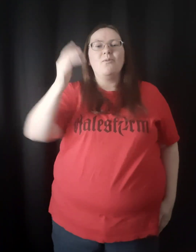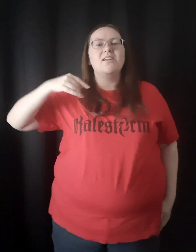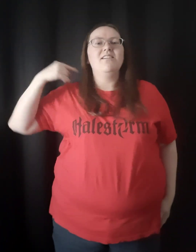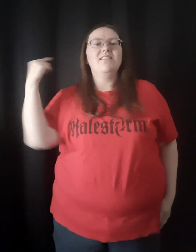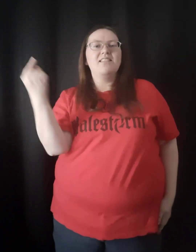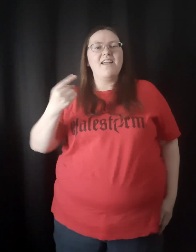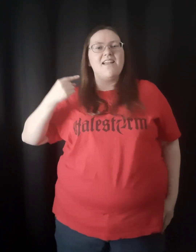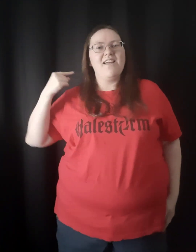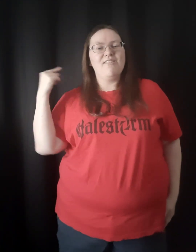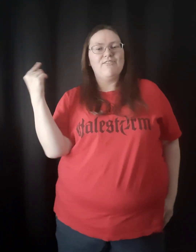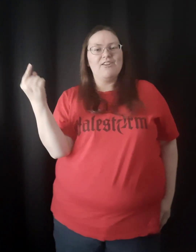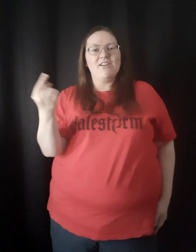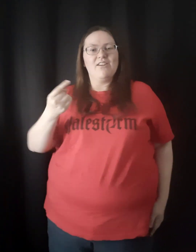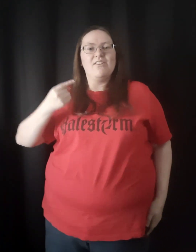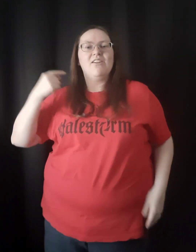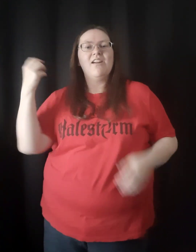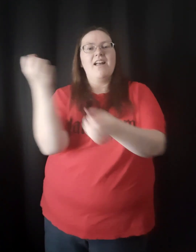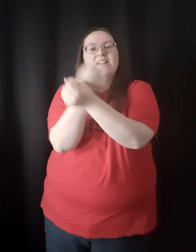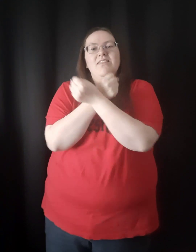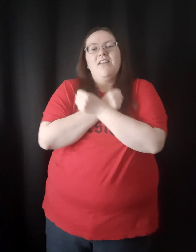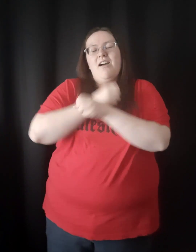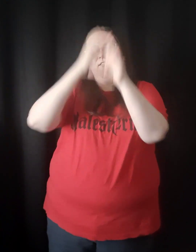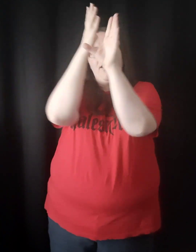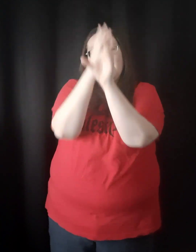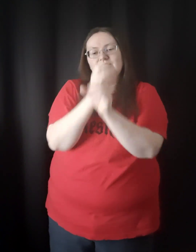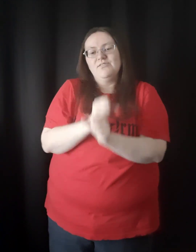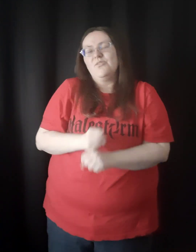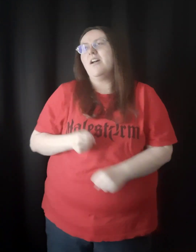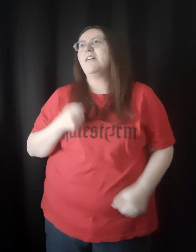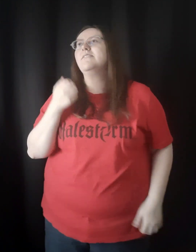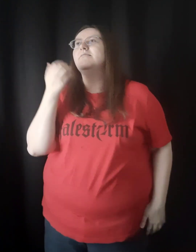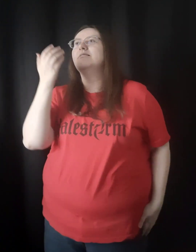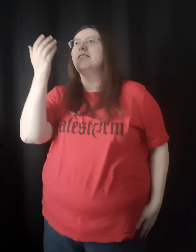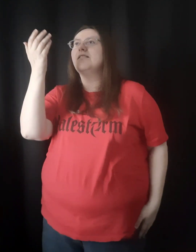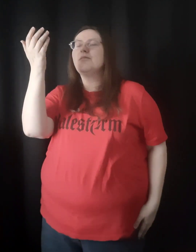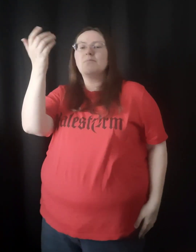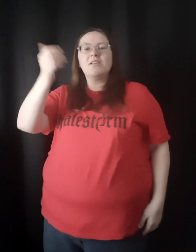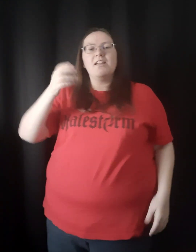I will ever love and trust Him